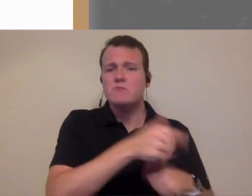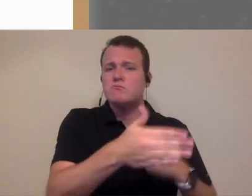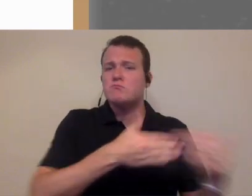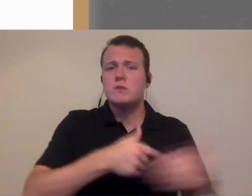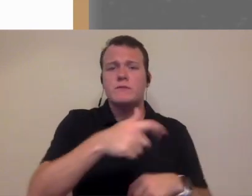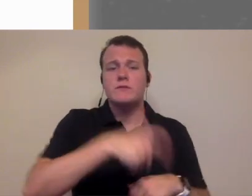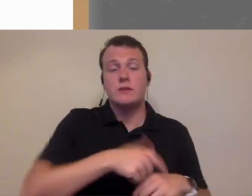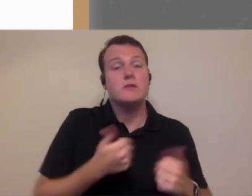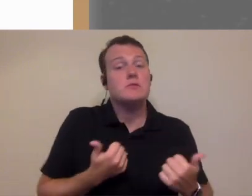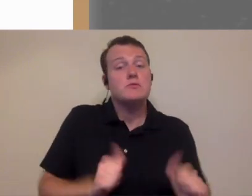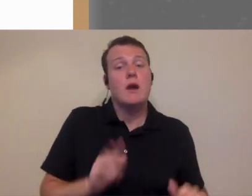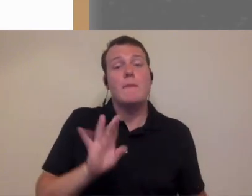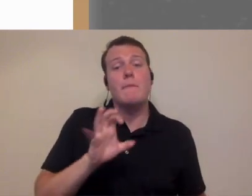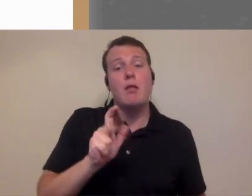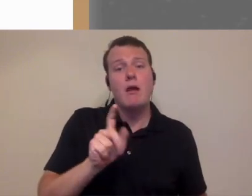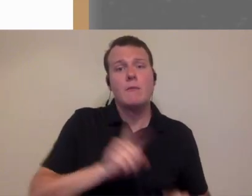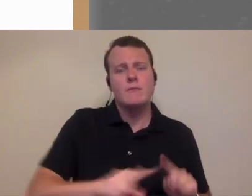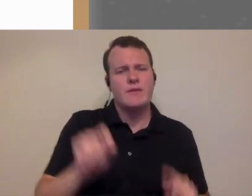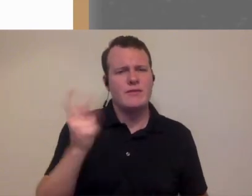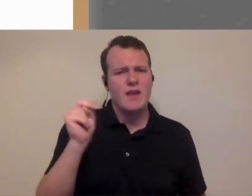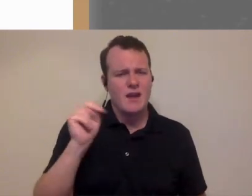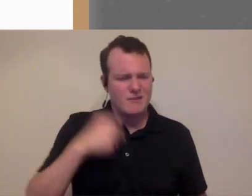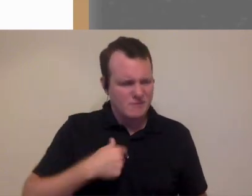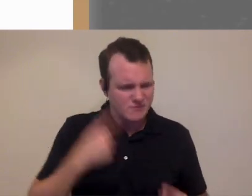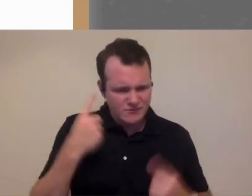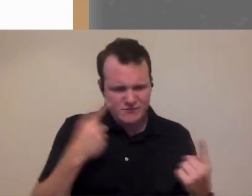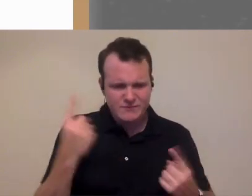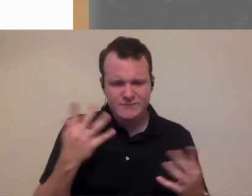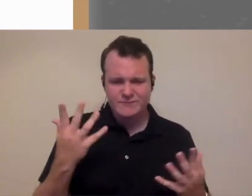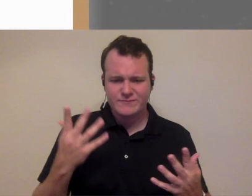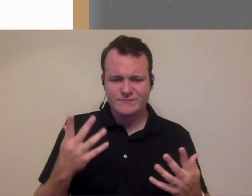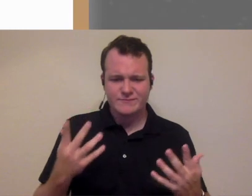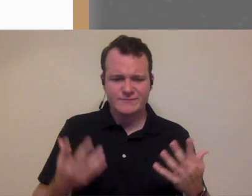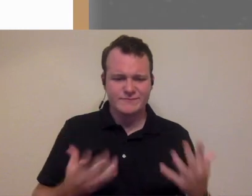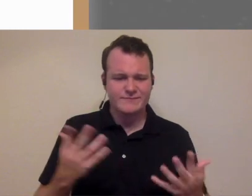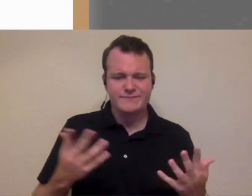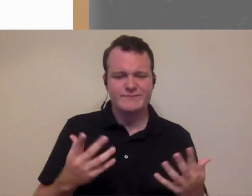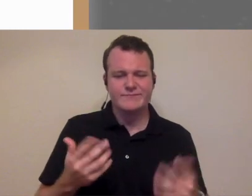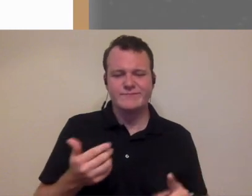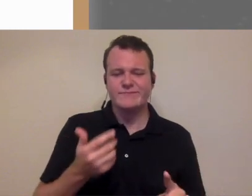whenever so I tried block scheduling and then realized I saw the gate you did